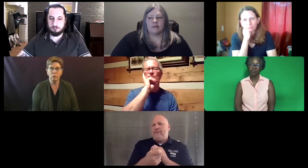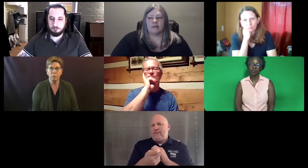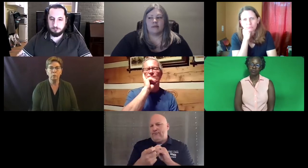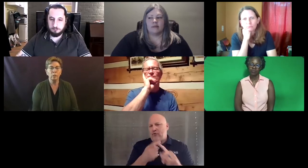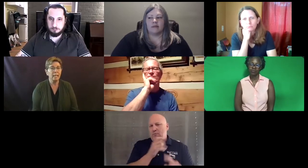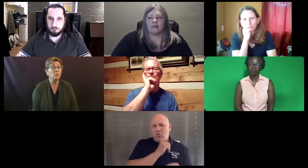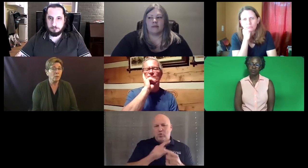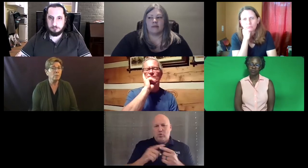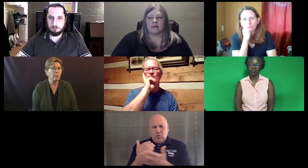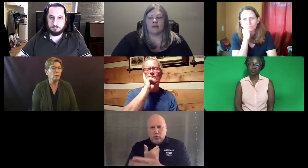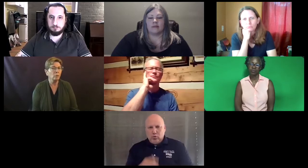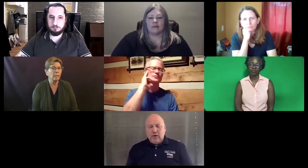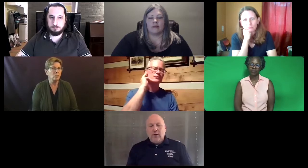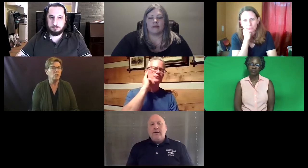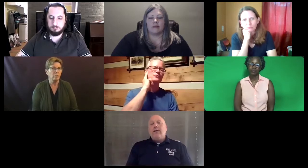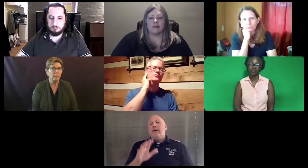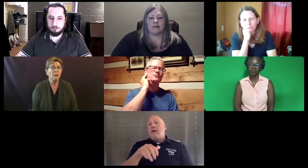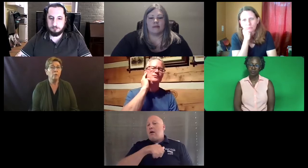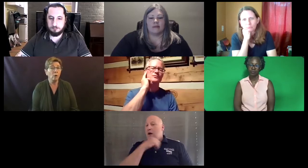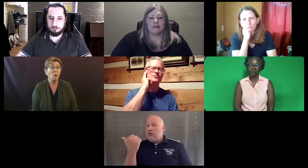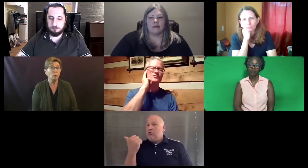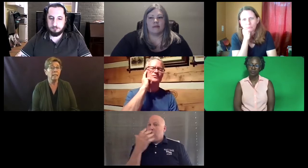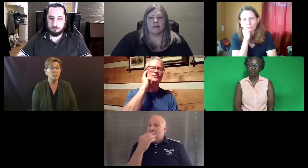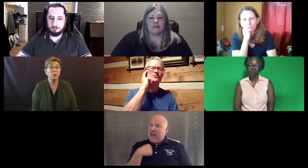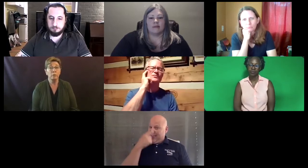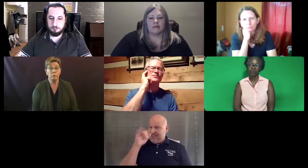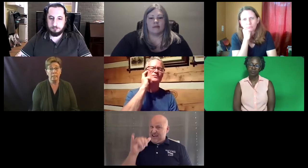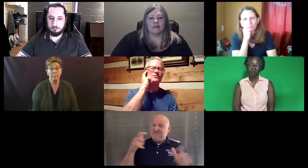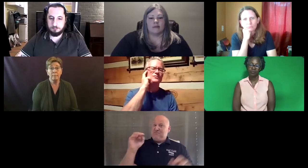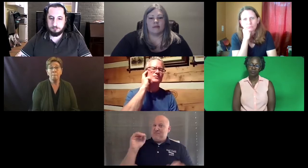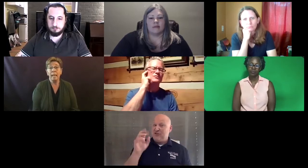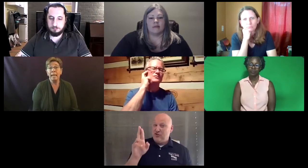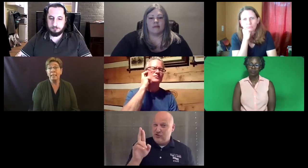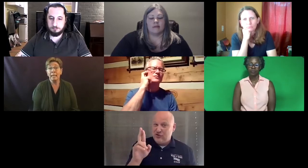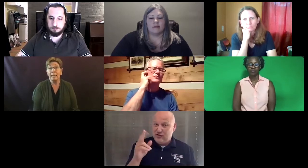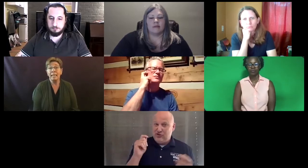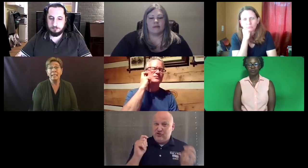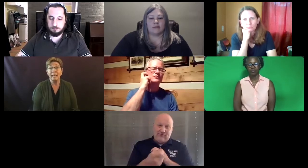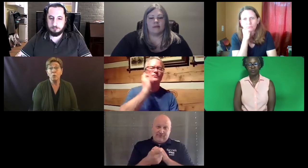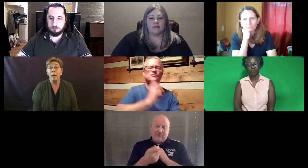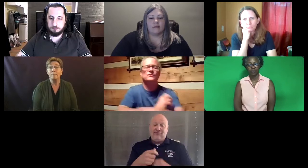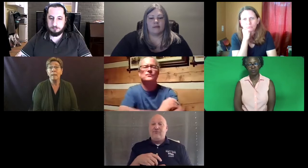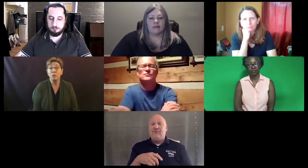interpreter looks like. So that was our greatest change from our old test to new test. And I think that's quite major.